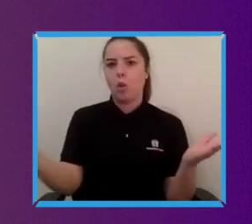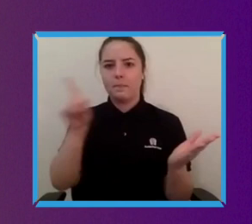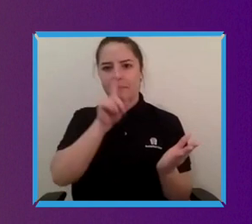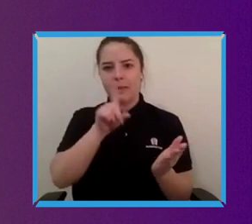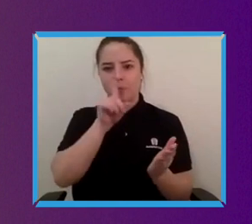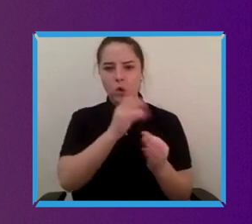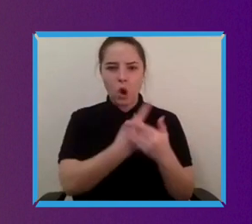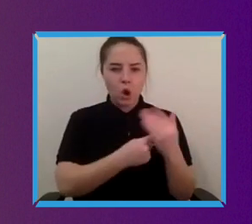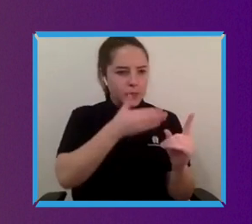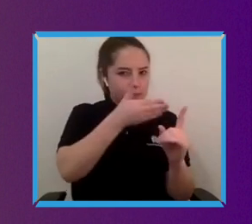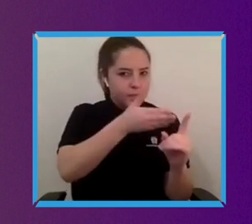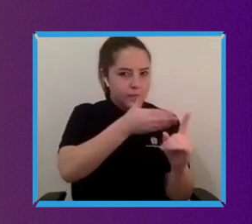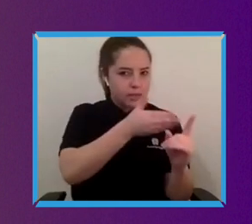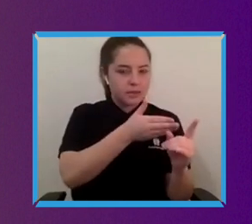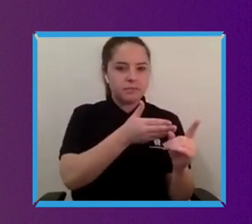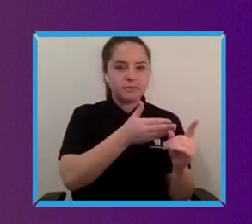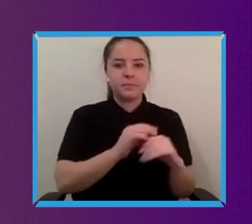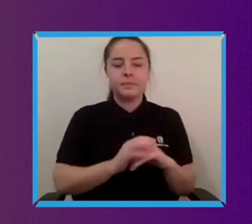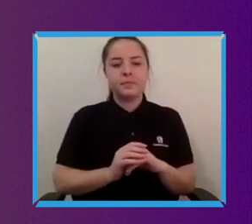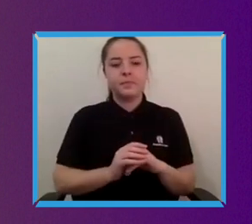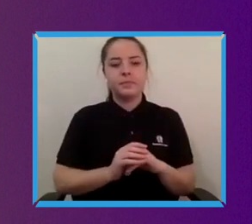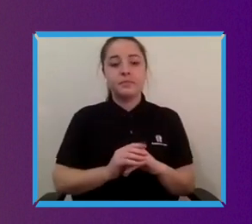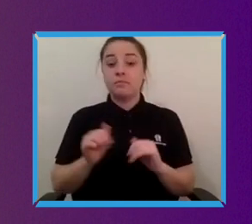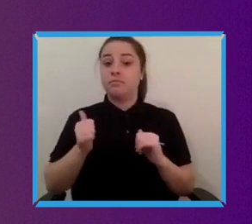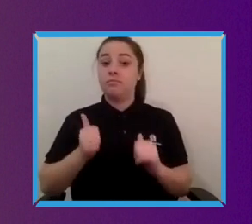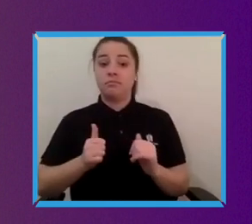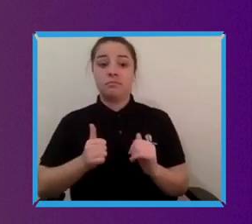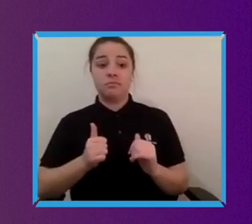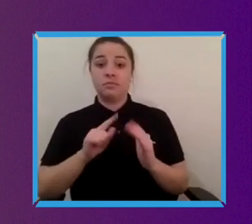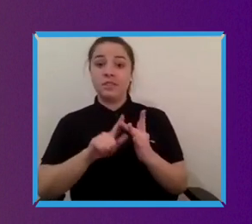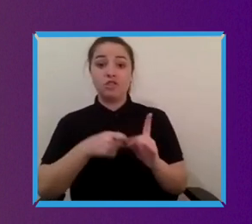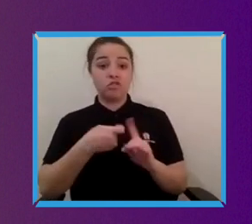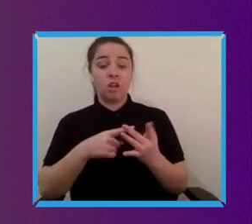think that that's a conversation that I don't hear happening very often